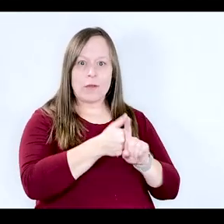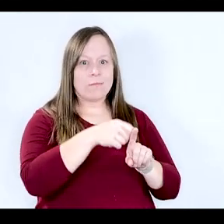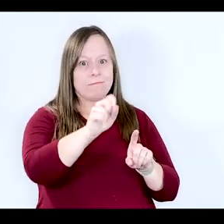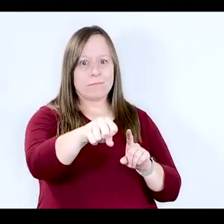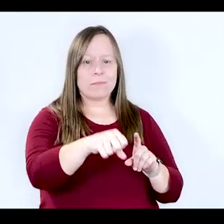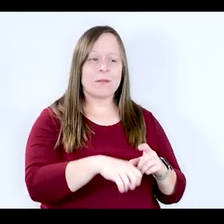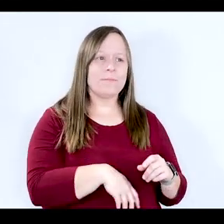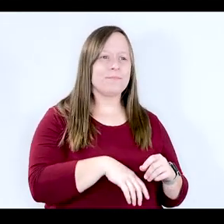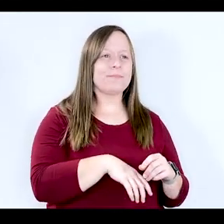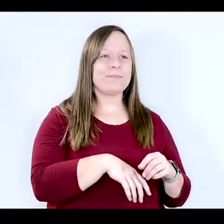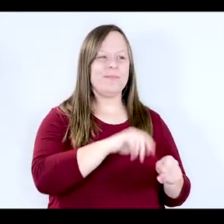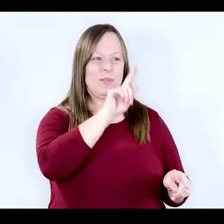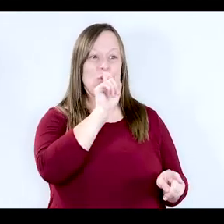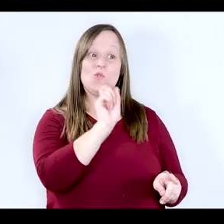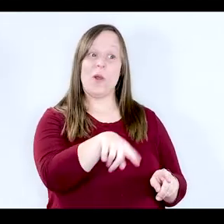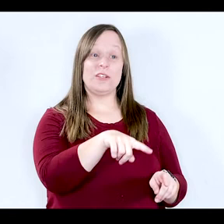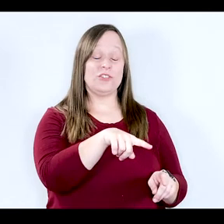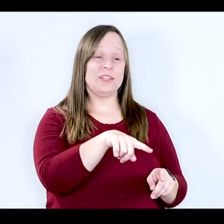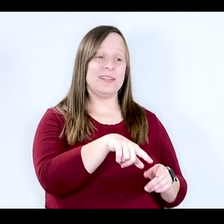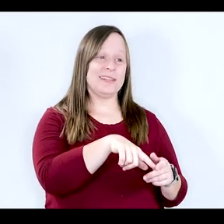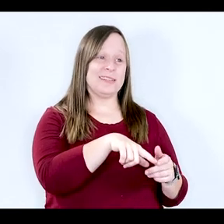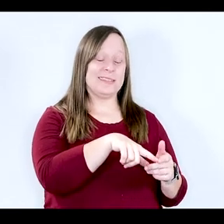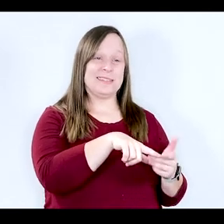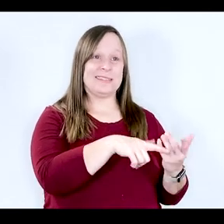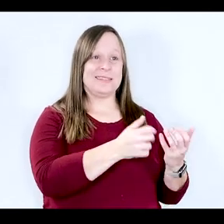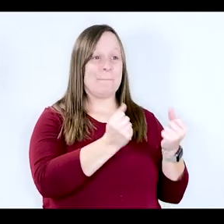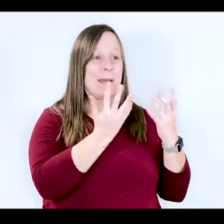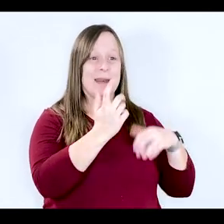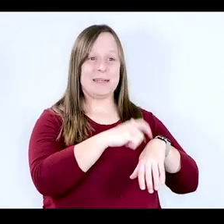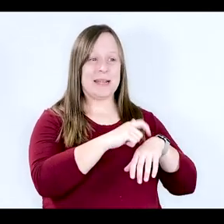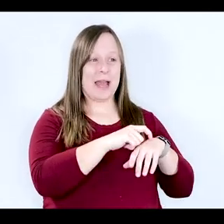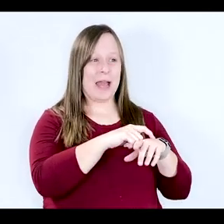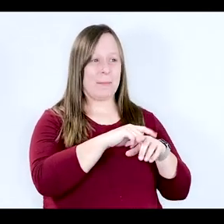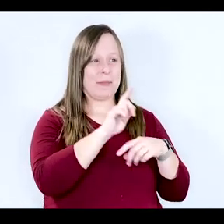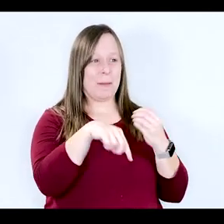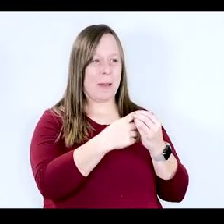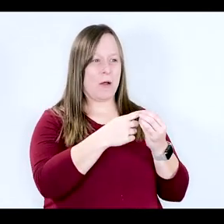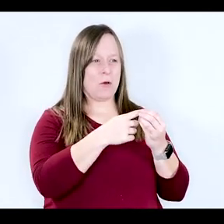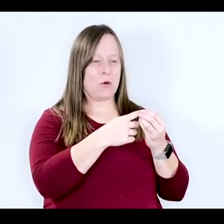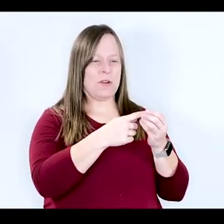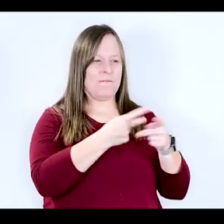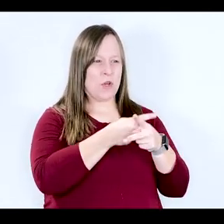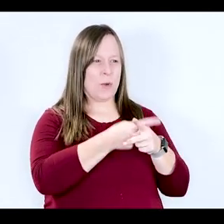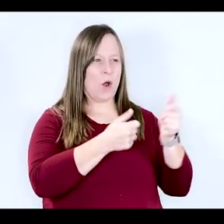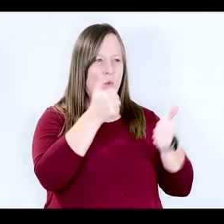The questions, a lot of the time, surround trying to determine kind of which came